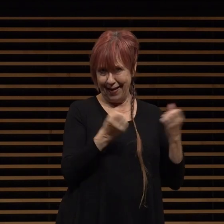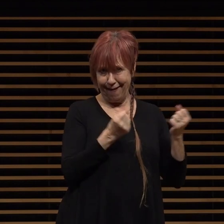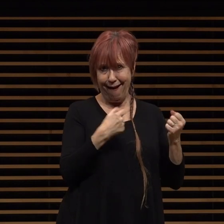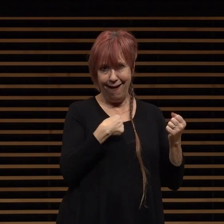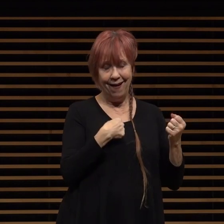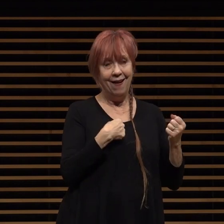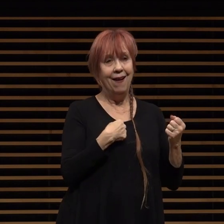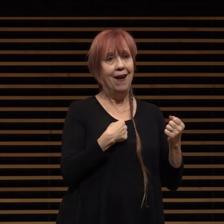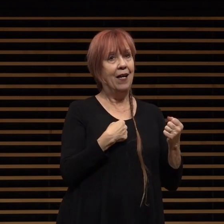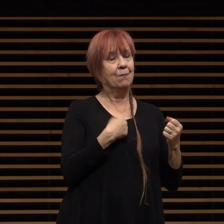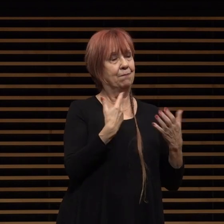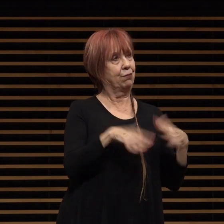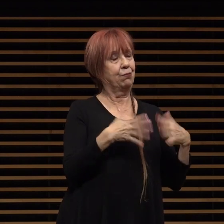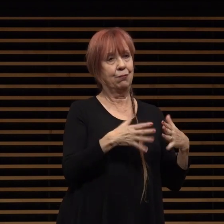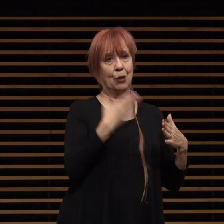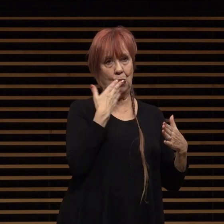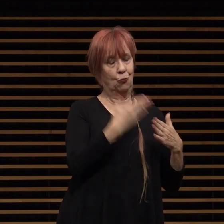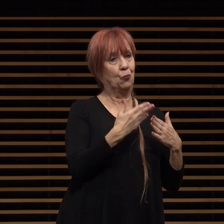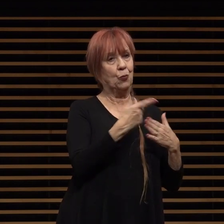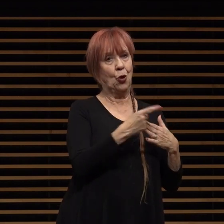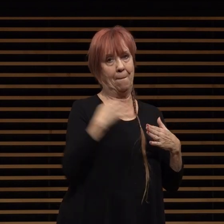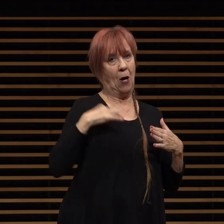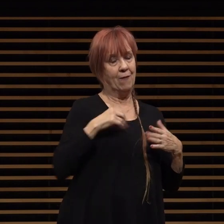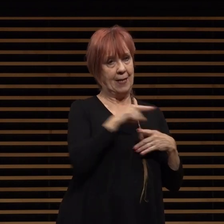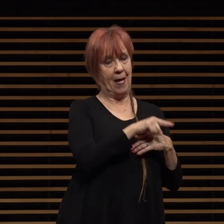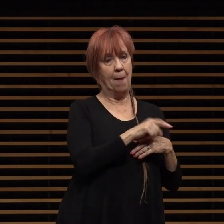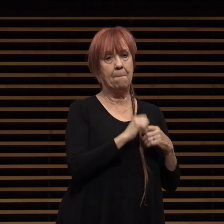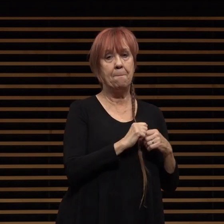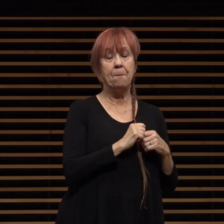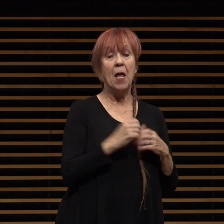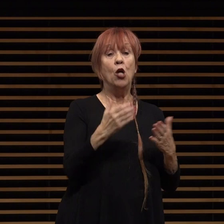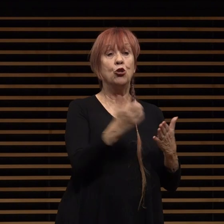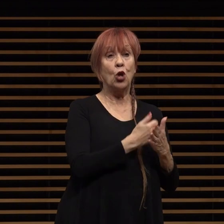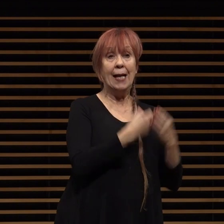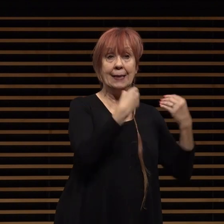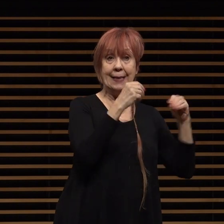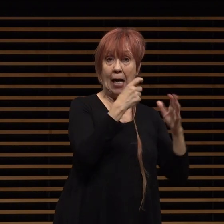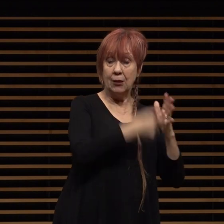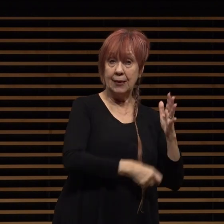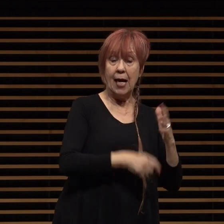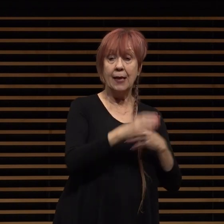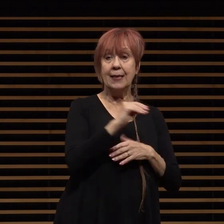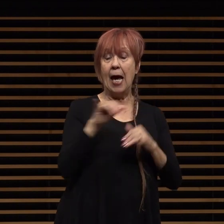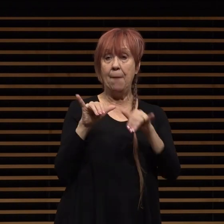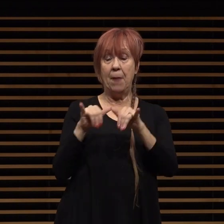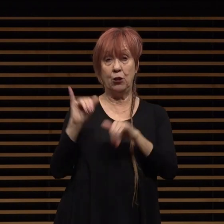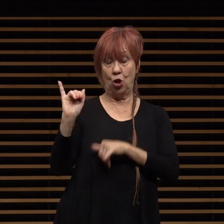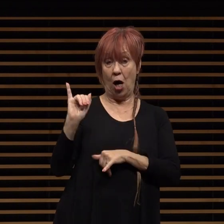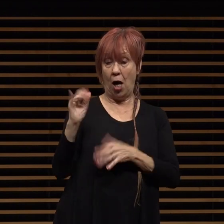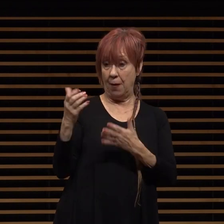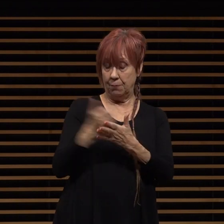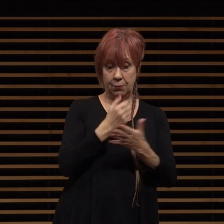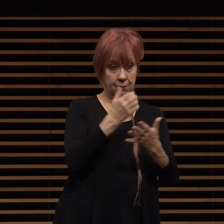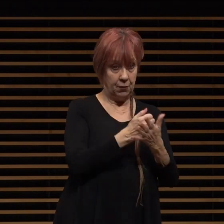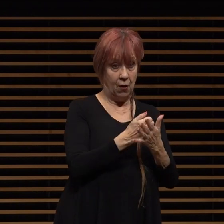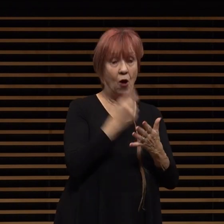has done very well over the past two years and collections of both sales tax